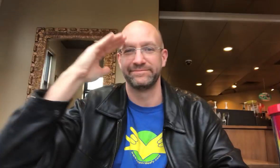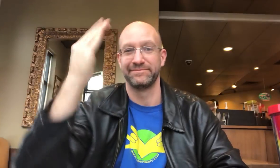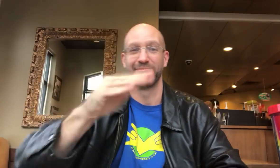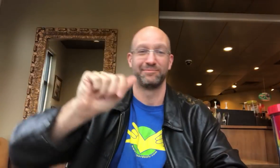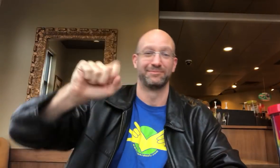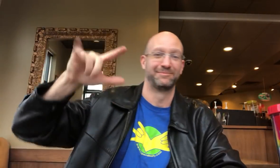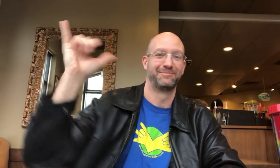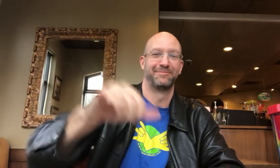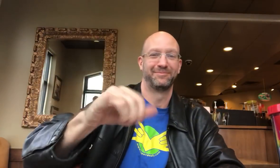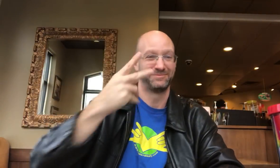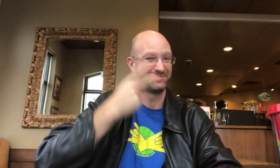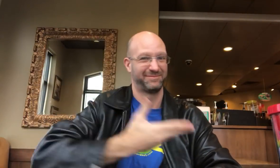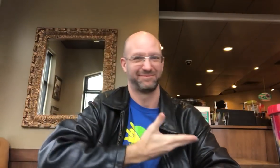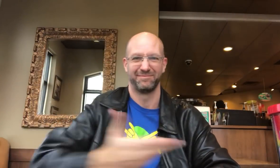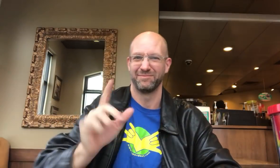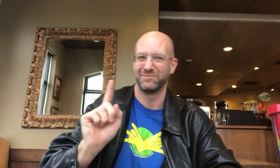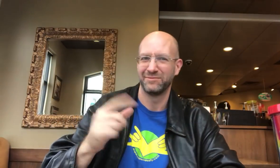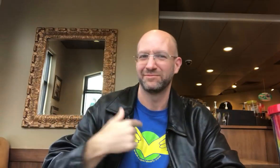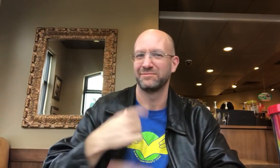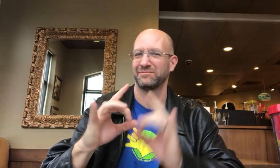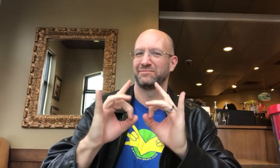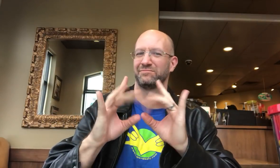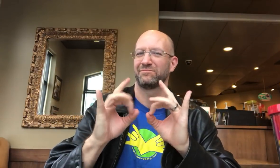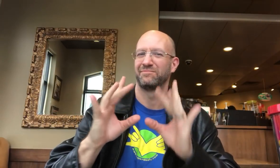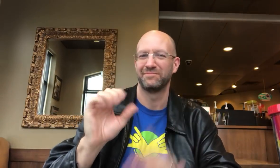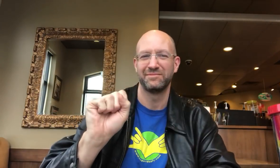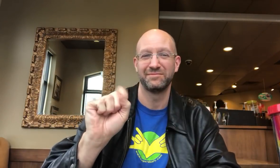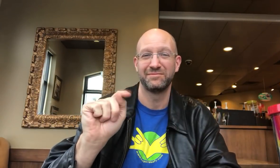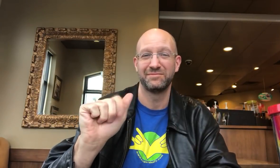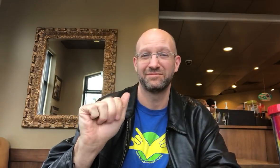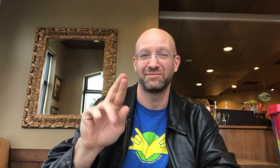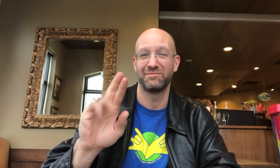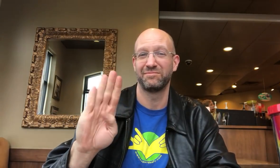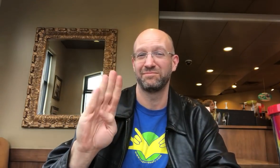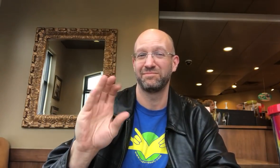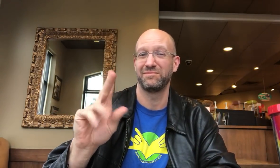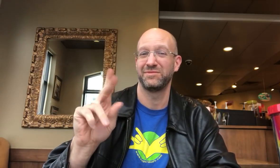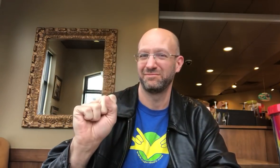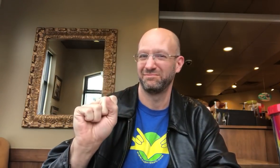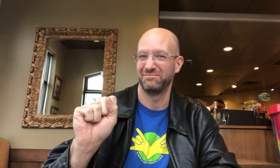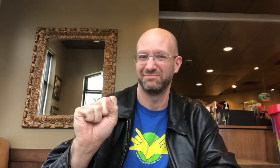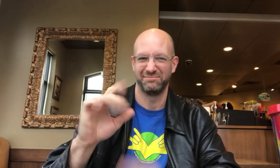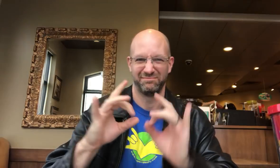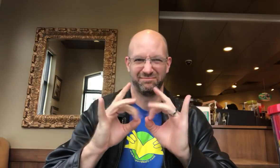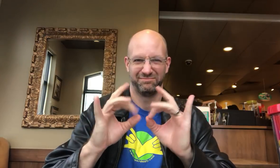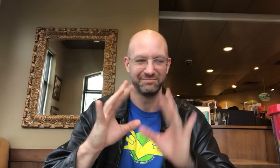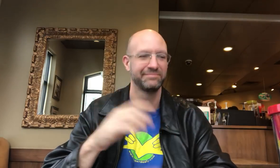Hello ASL THAT! Can you see where I am? Starbucks (sign). S-T-A-R-B-U-C-K-S. The sign for Starbucks.